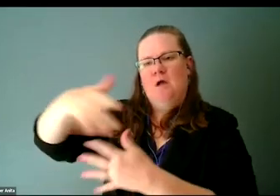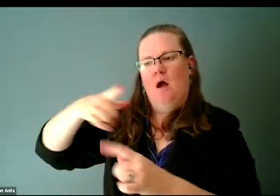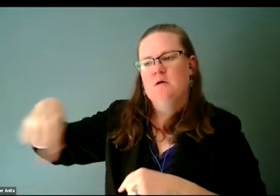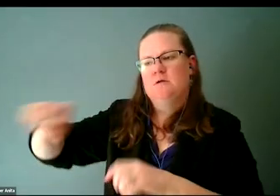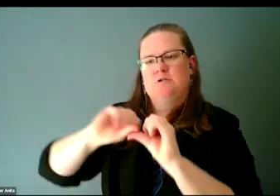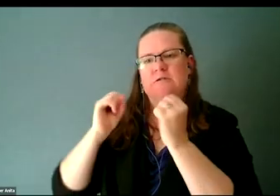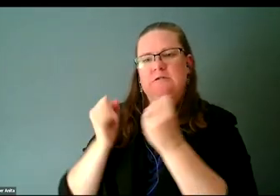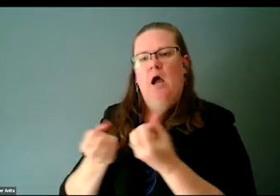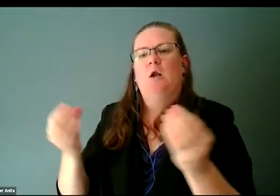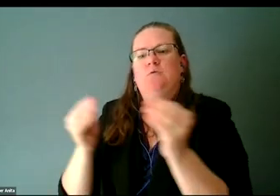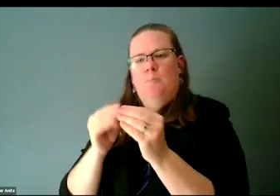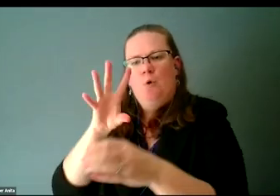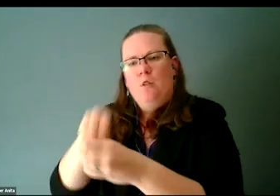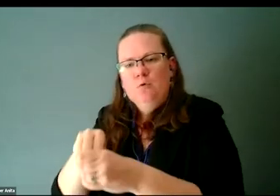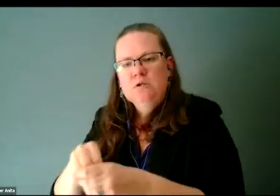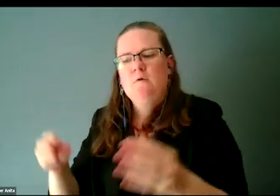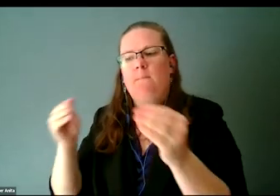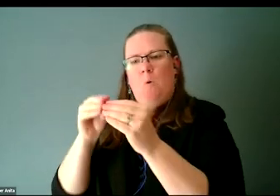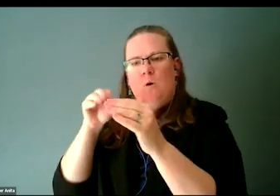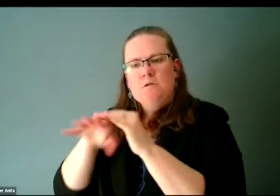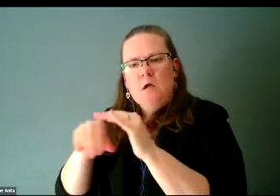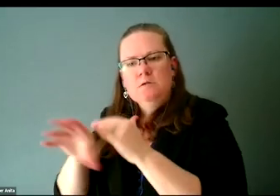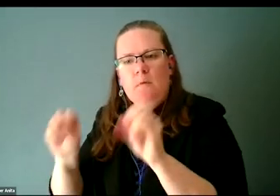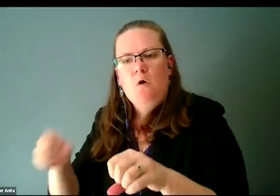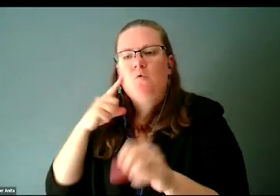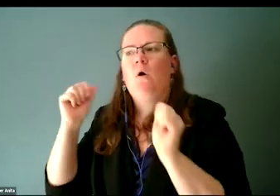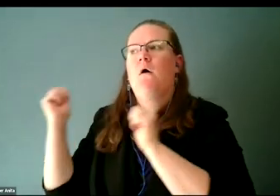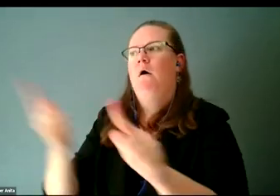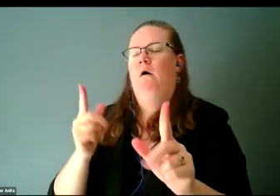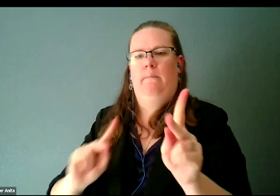and accessible to all people, so that it's not about me